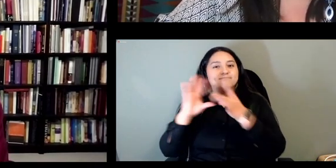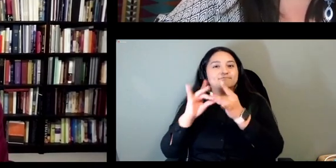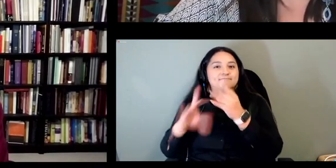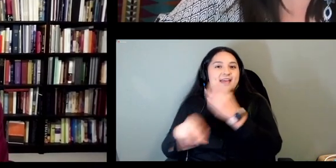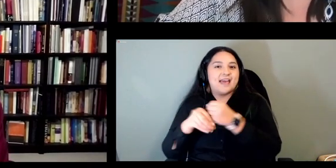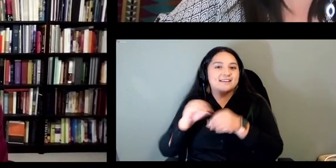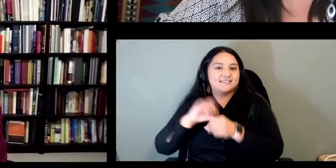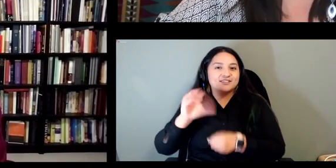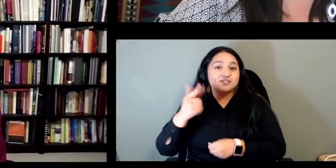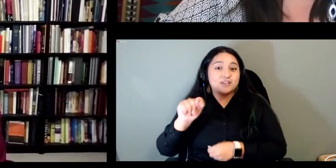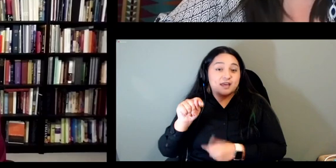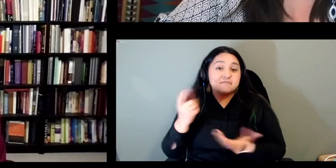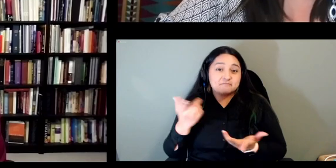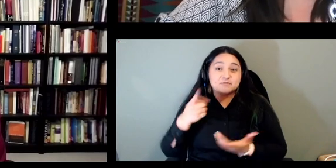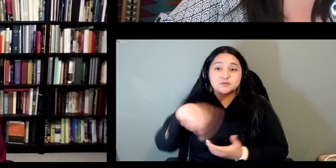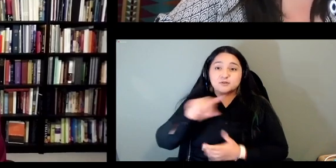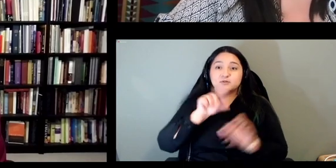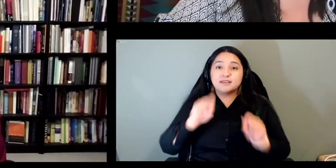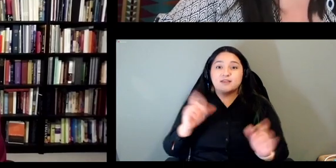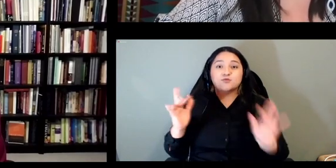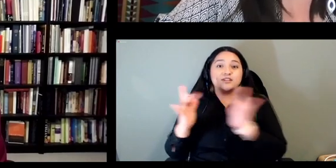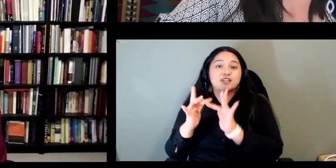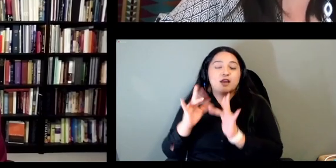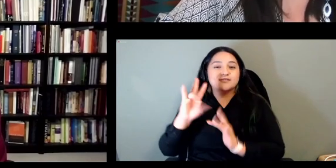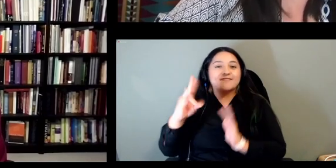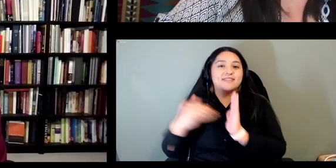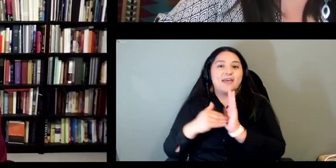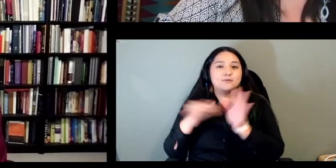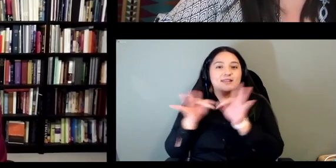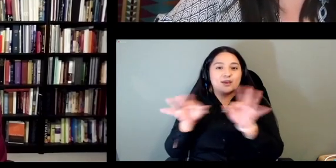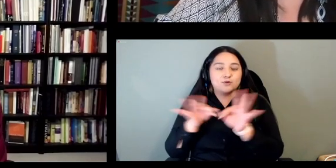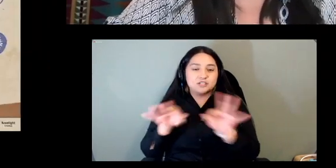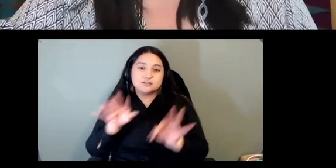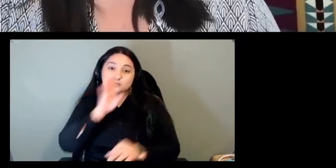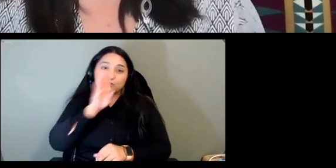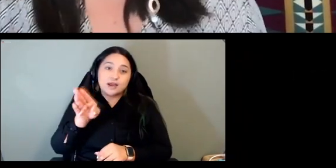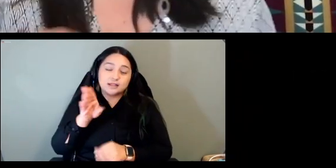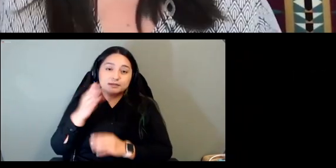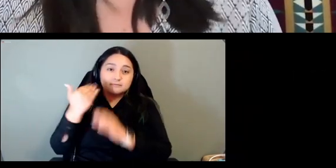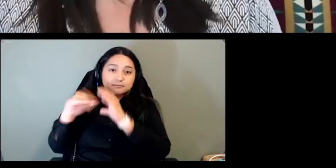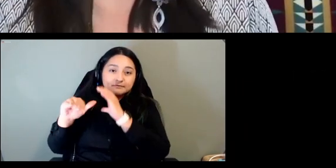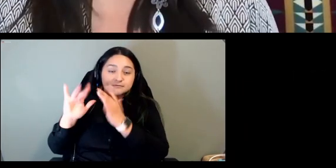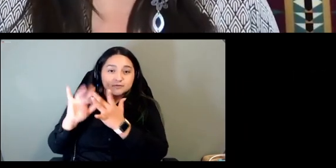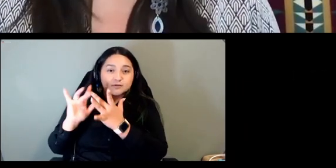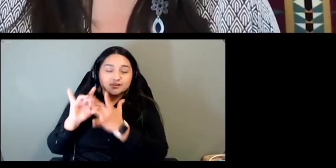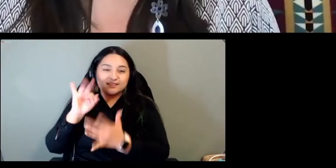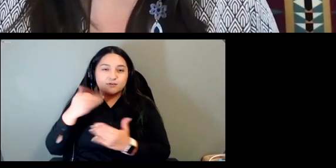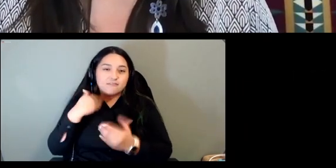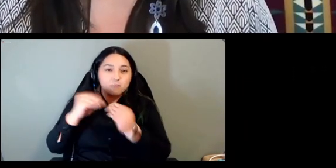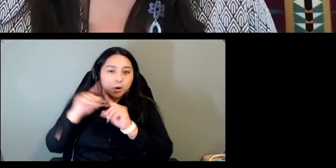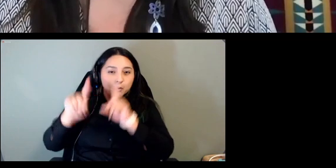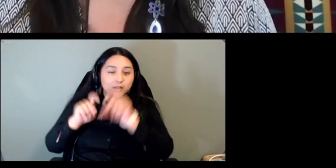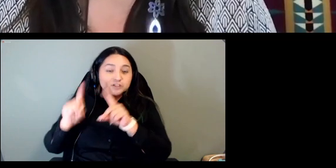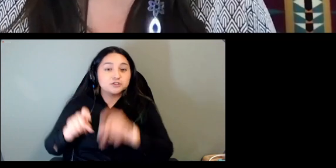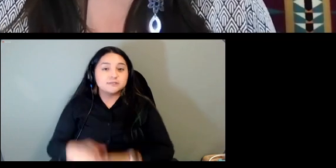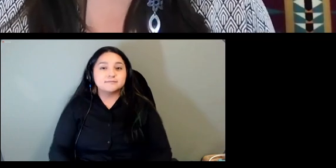7000 languages directly if you have questions about that platform um and lacosha and juliet